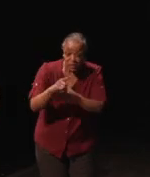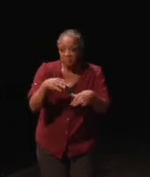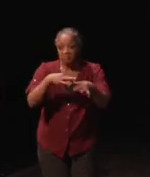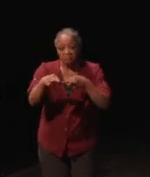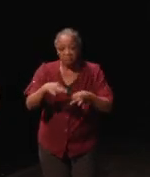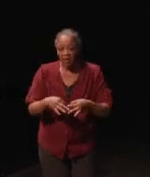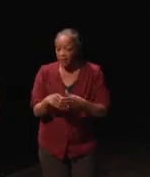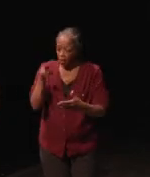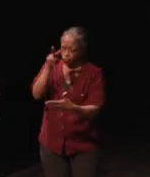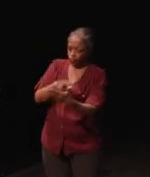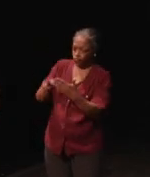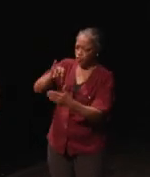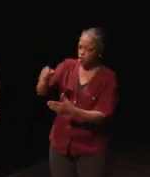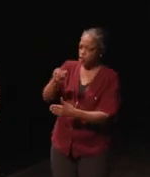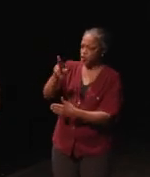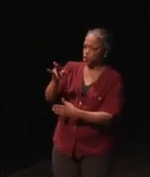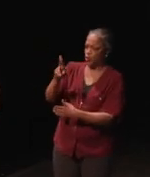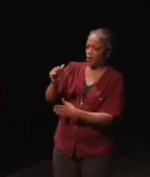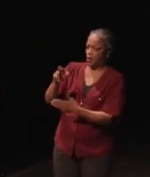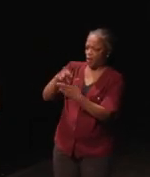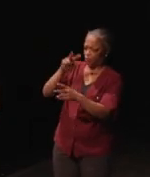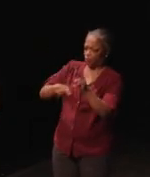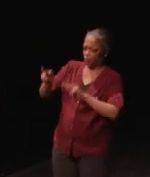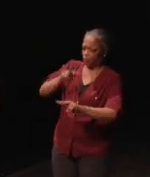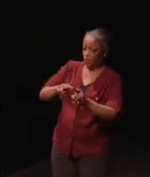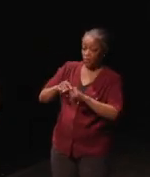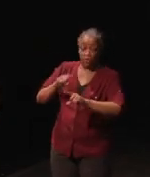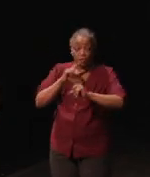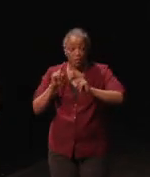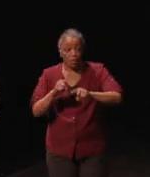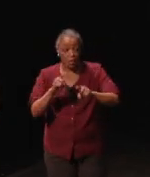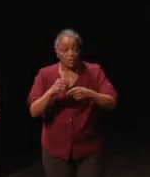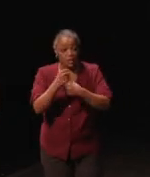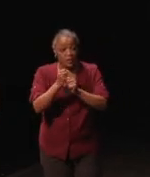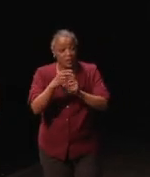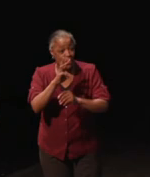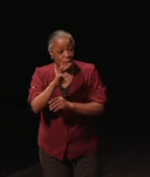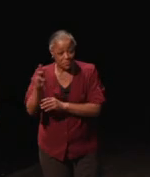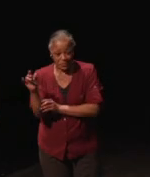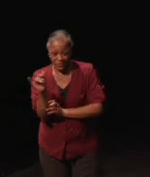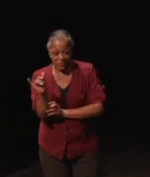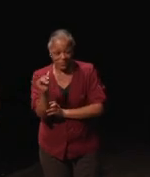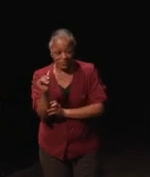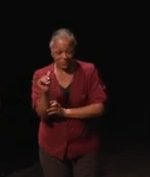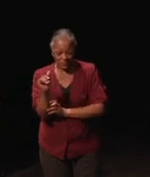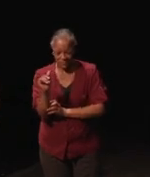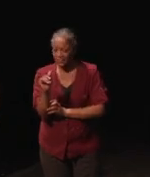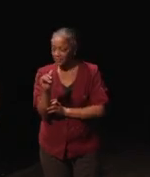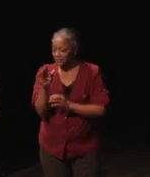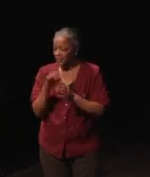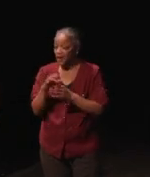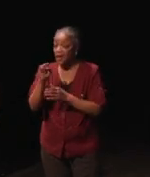and they can look at the database any times. Those reports are actually created on the website as well. There is a status report section,